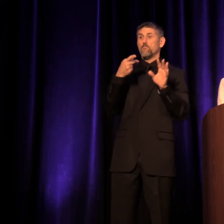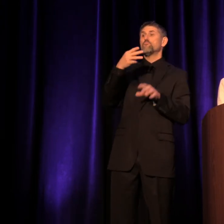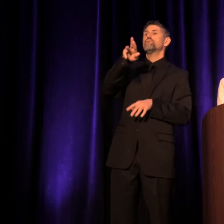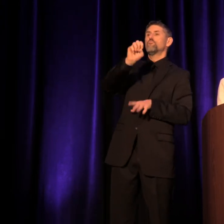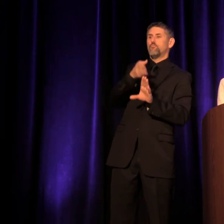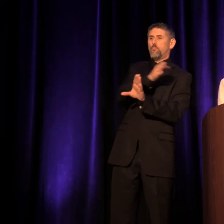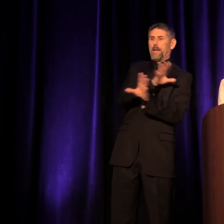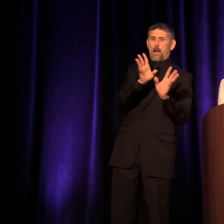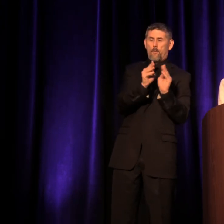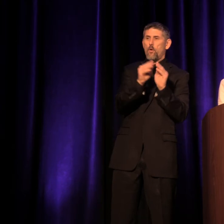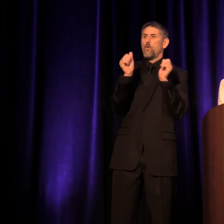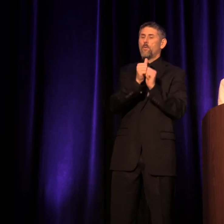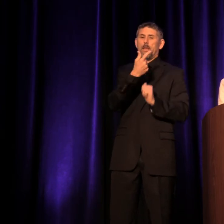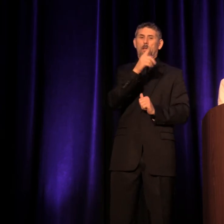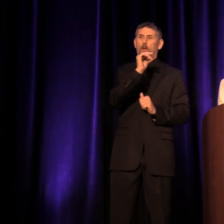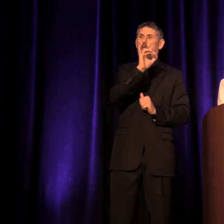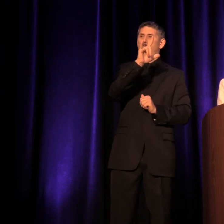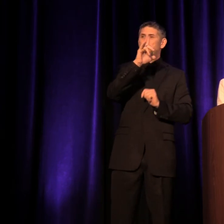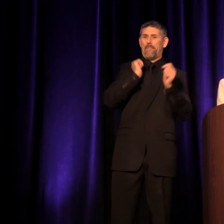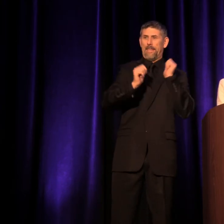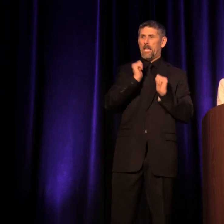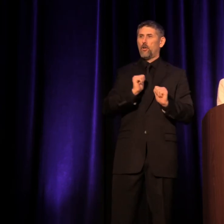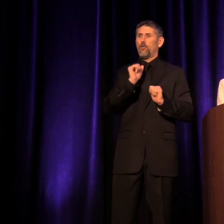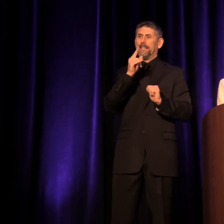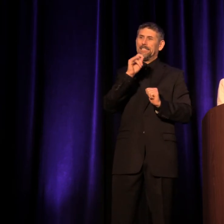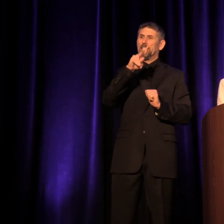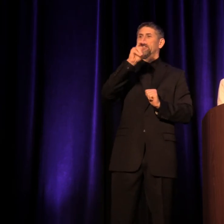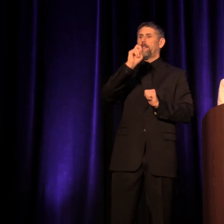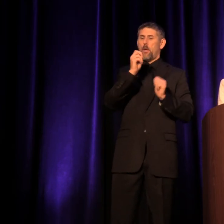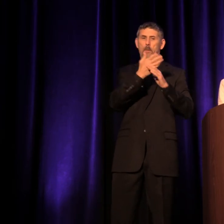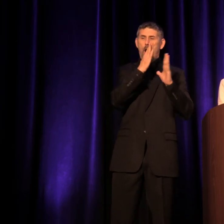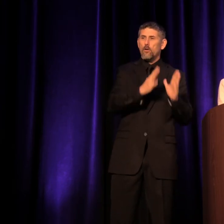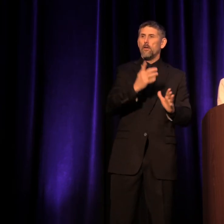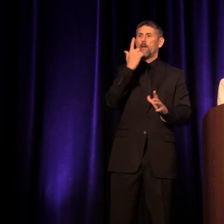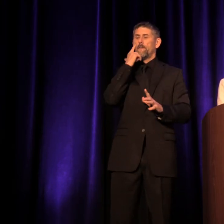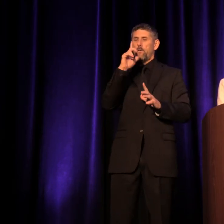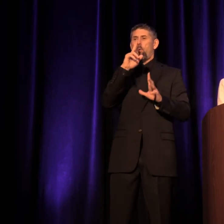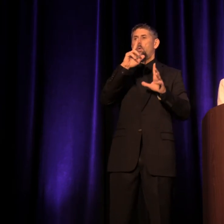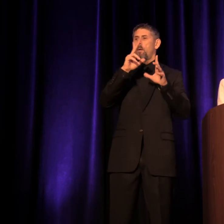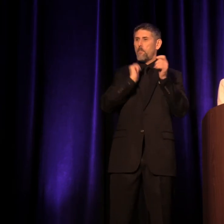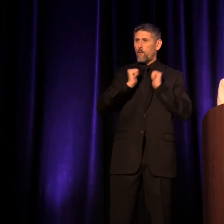with our Global Theater Initiative partners, the Laboratory for Global Performance and Politics.